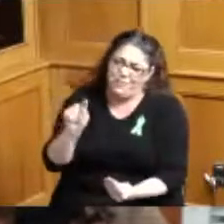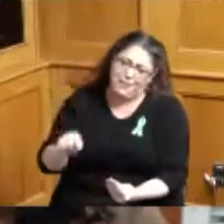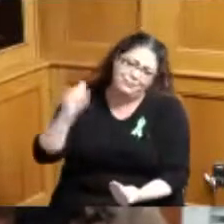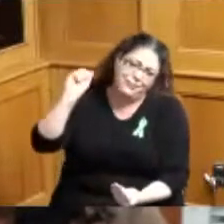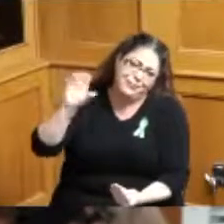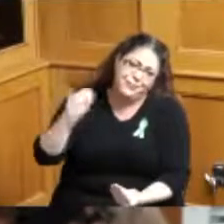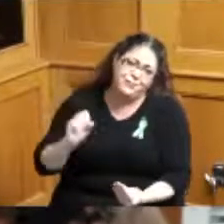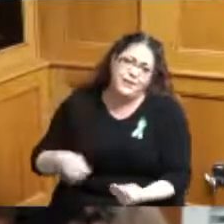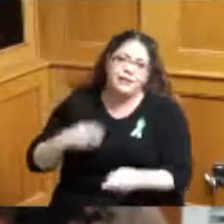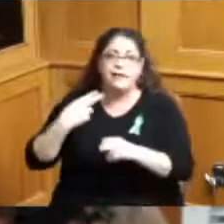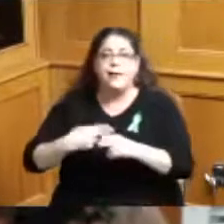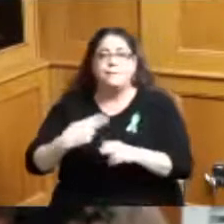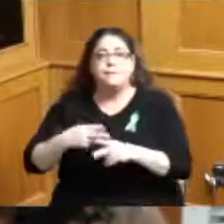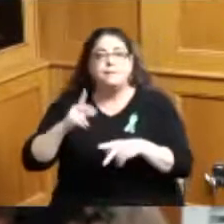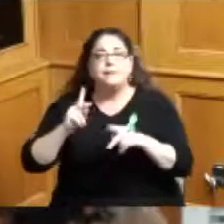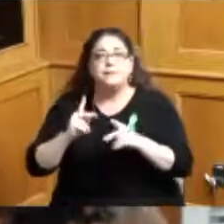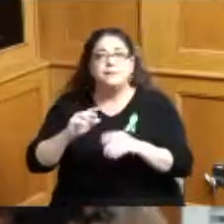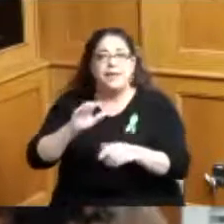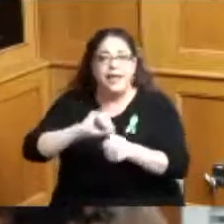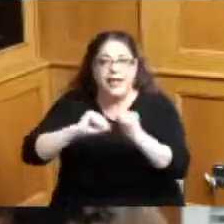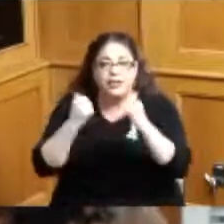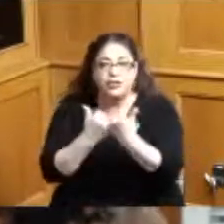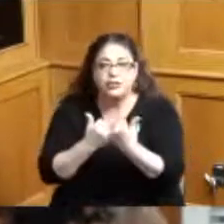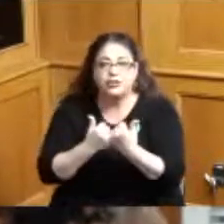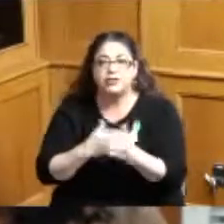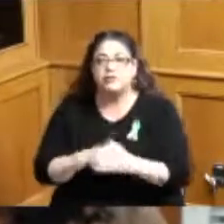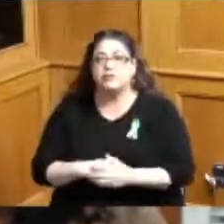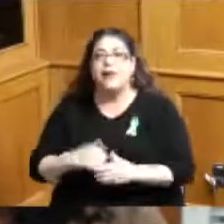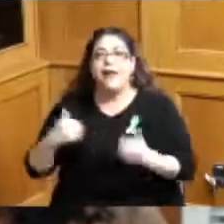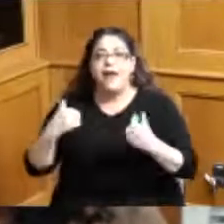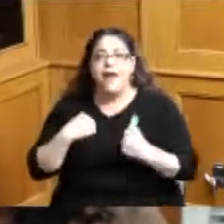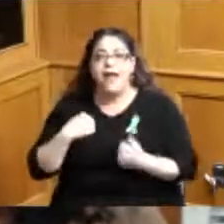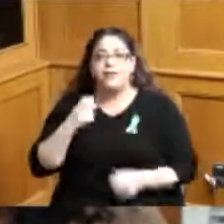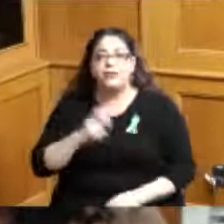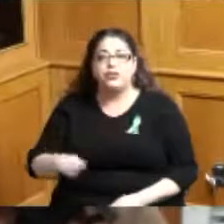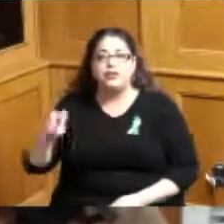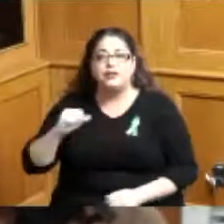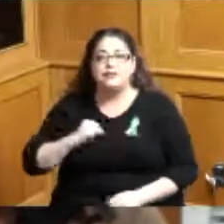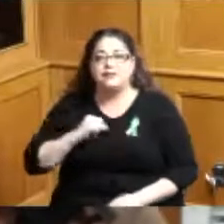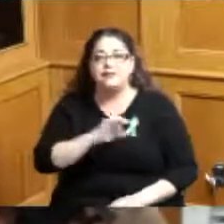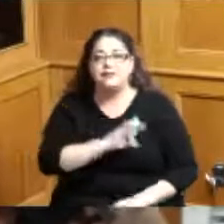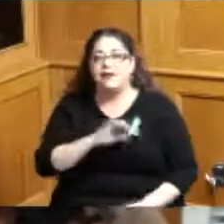this project we have journey staff with us here today we have Evelyn Sears who works with me